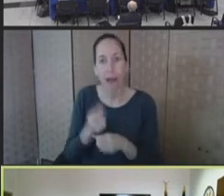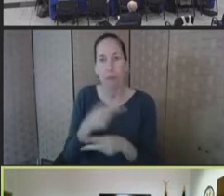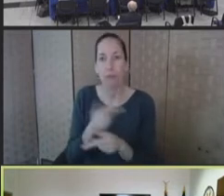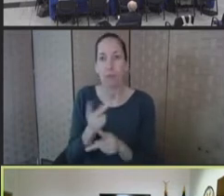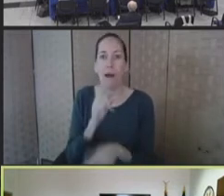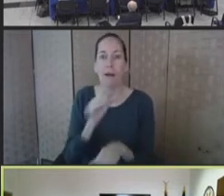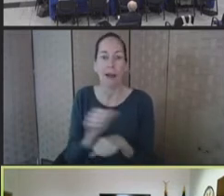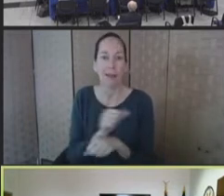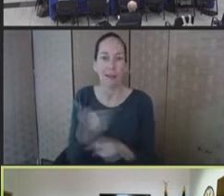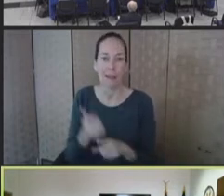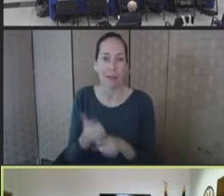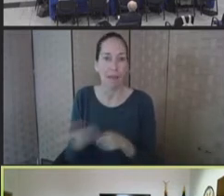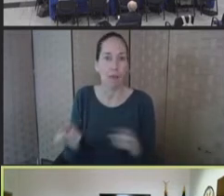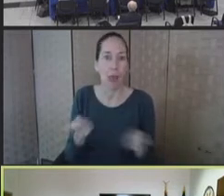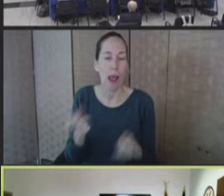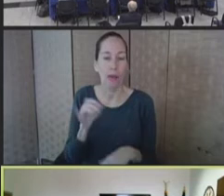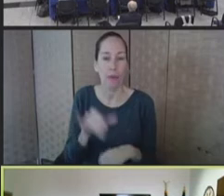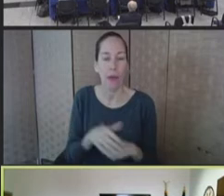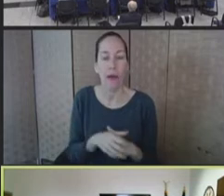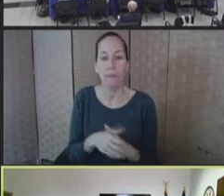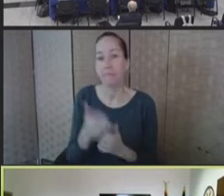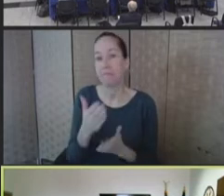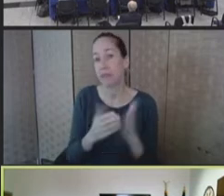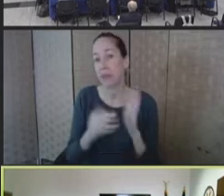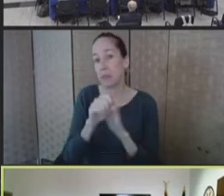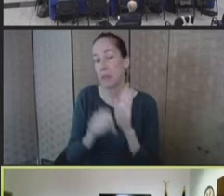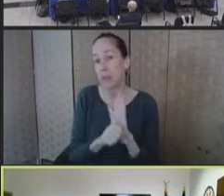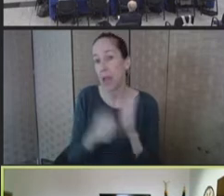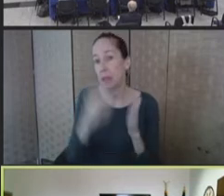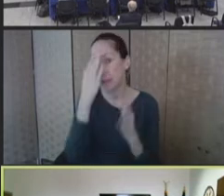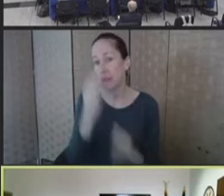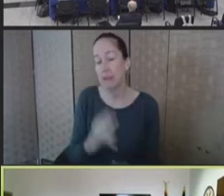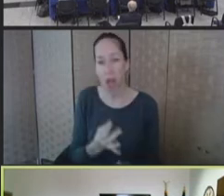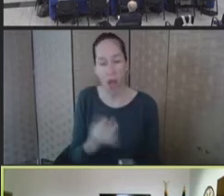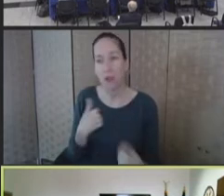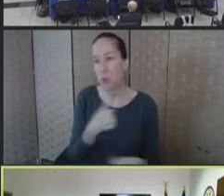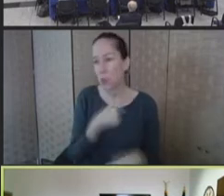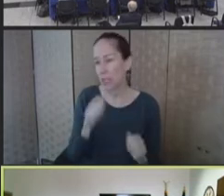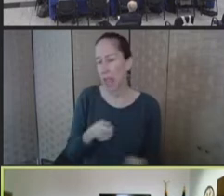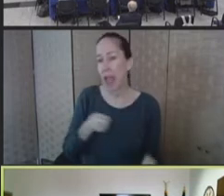to continue to do so, where they have robust internal capability. Which is great, but we're